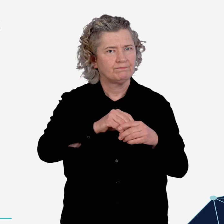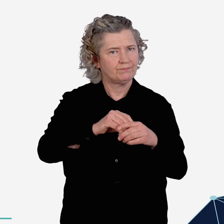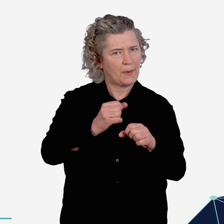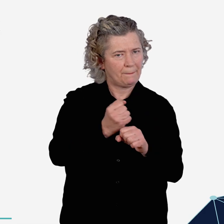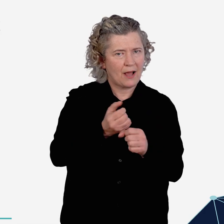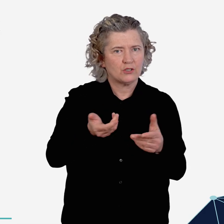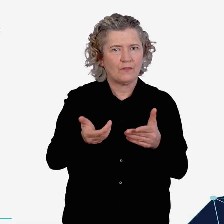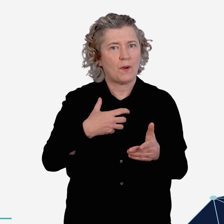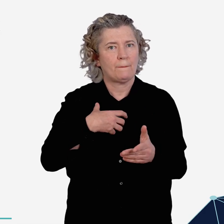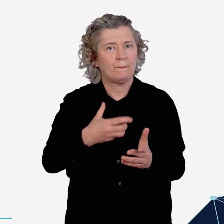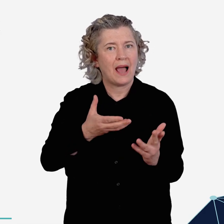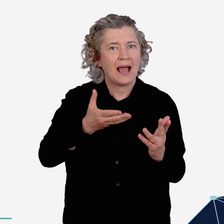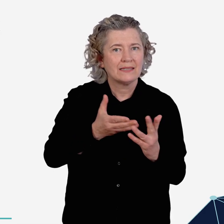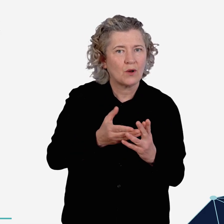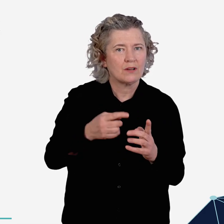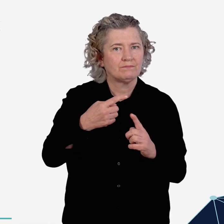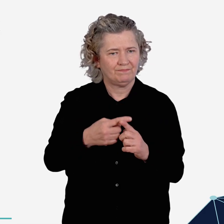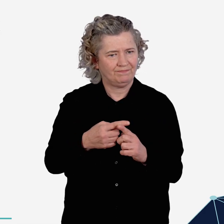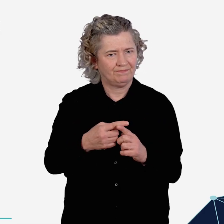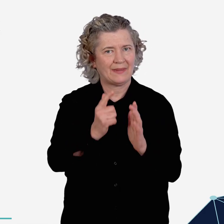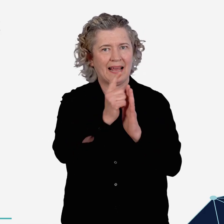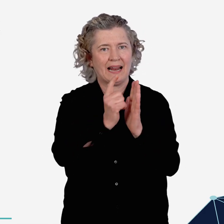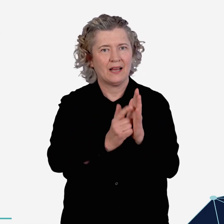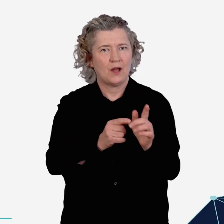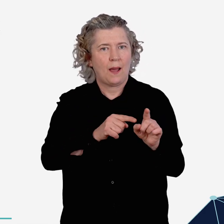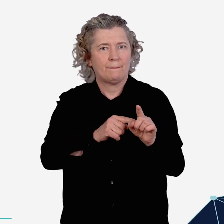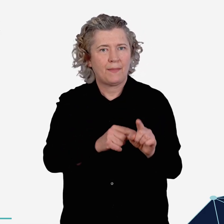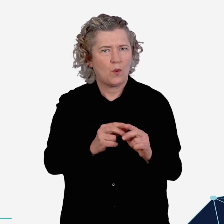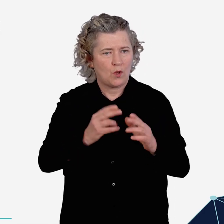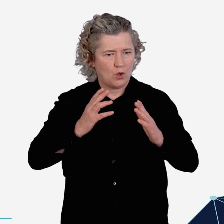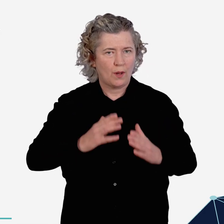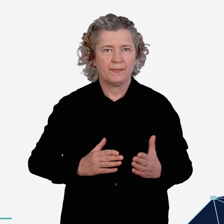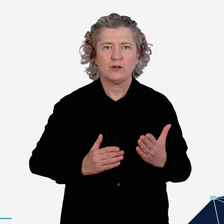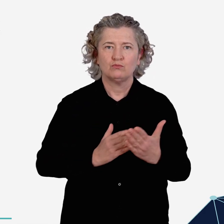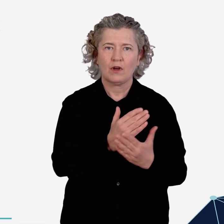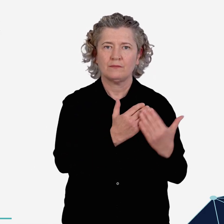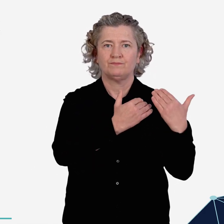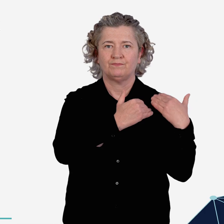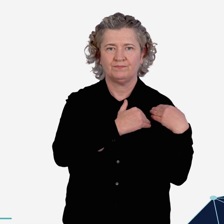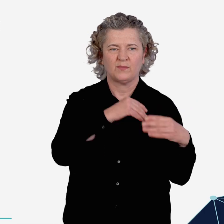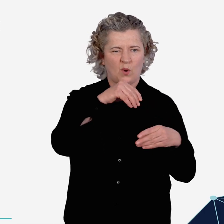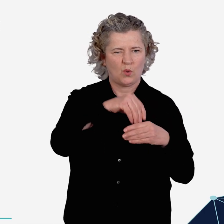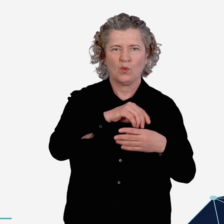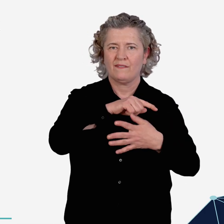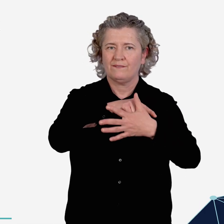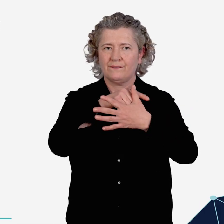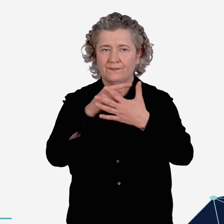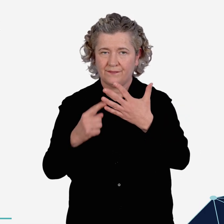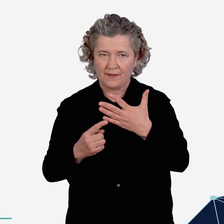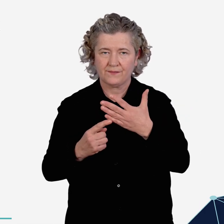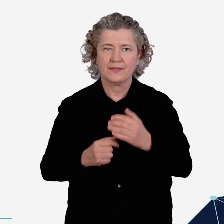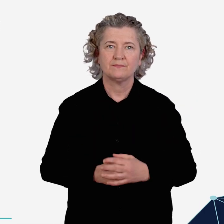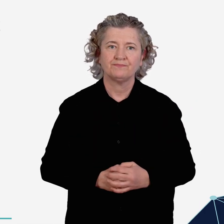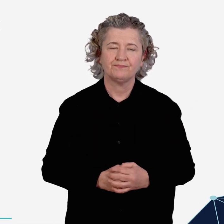to make services accessible and legally compliant with human rights obligations, including in relation to: